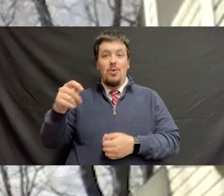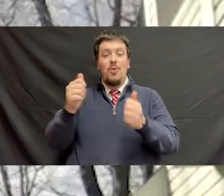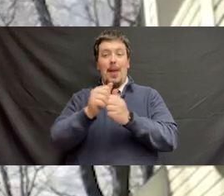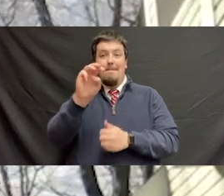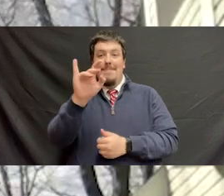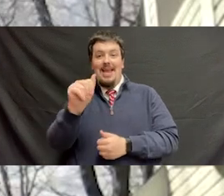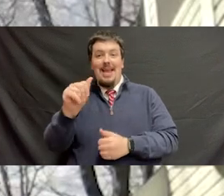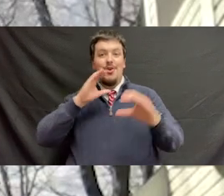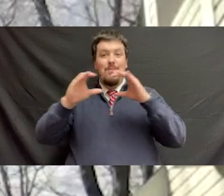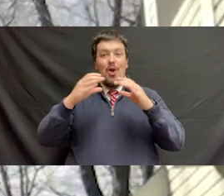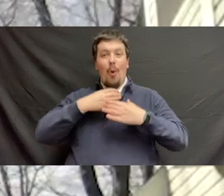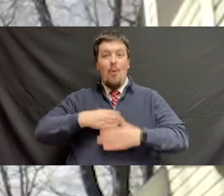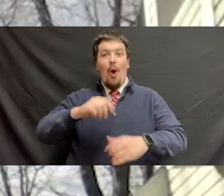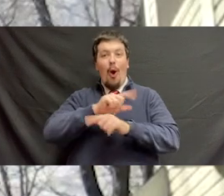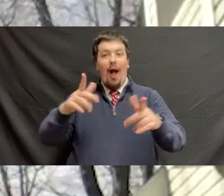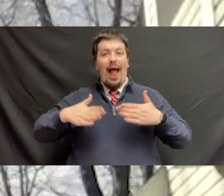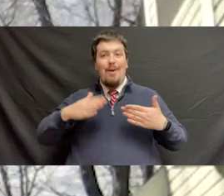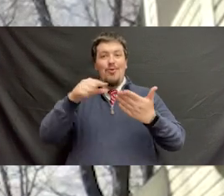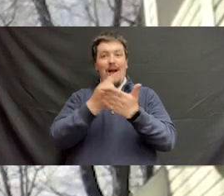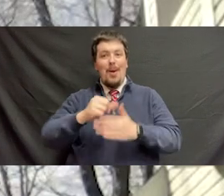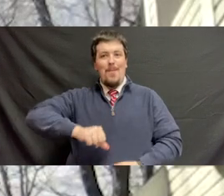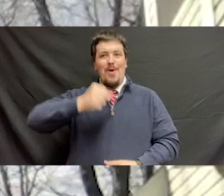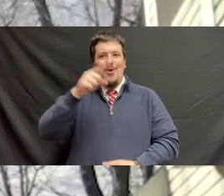wishing you all a happy graduation. I'm so proud of you.